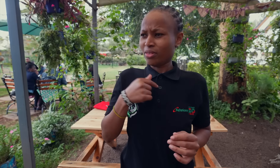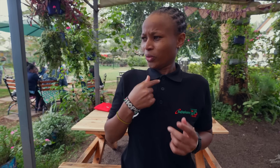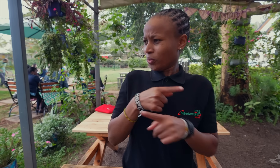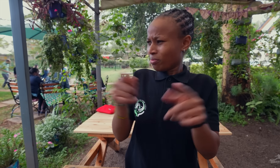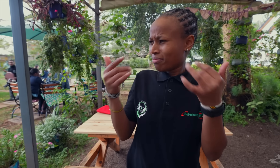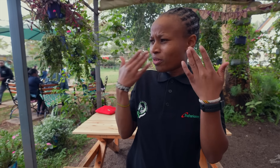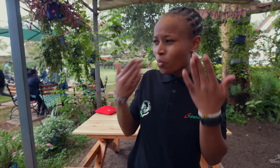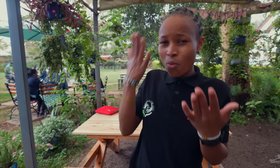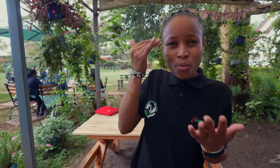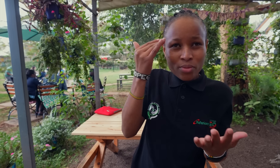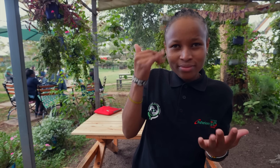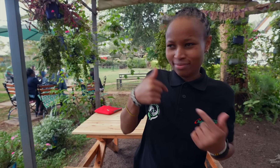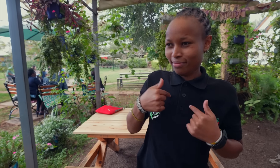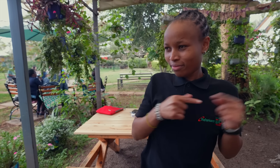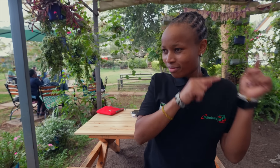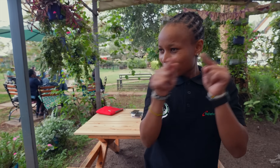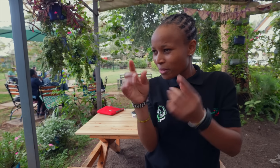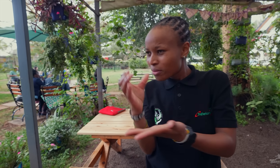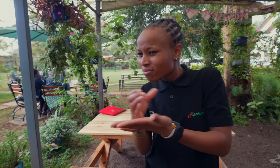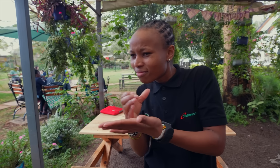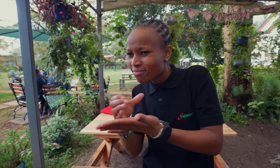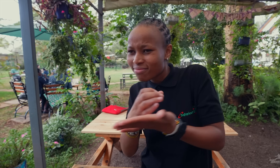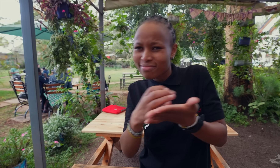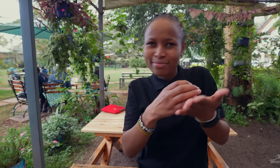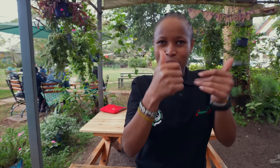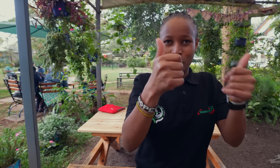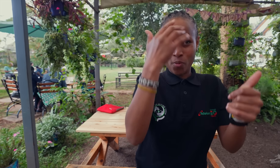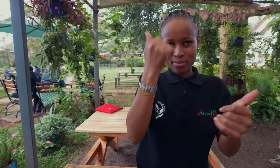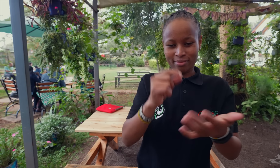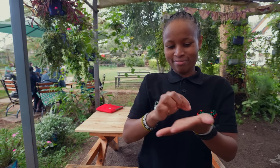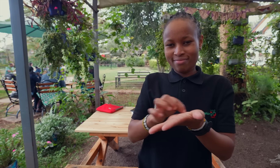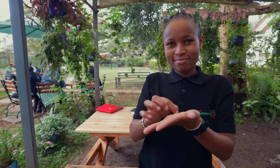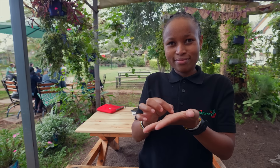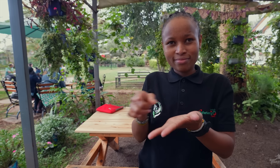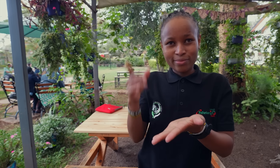I love meeting customers and taking their orders.